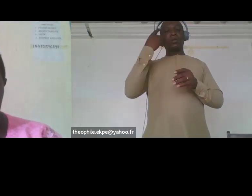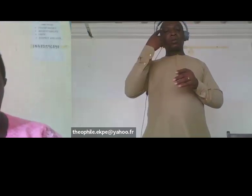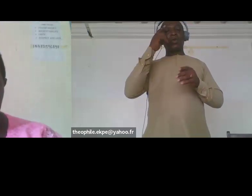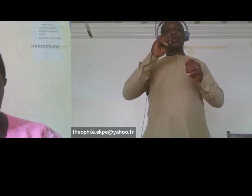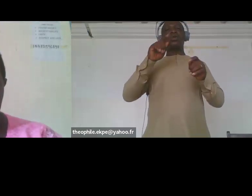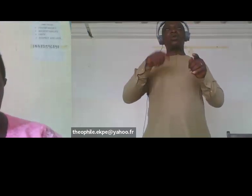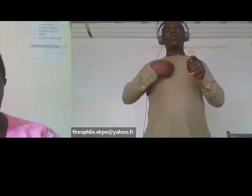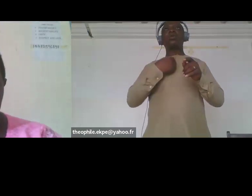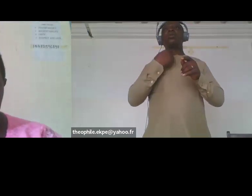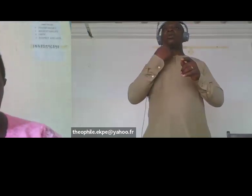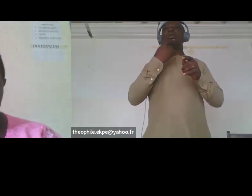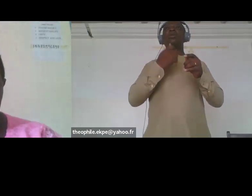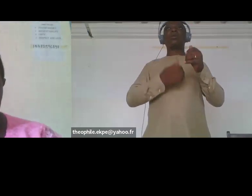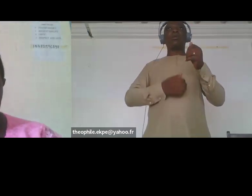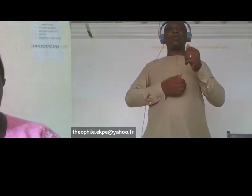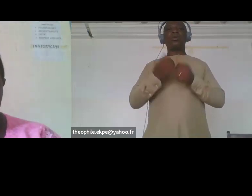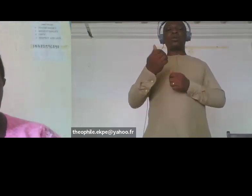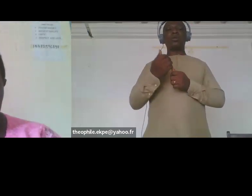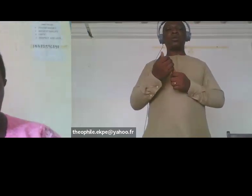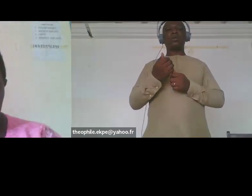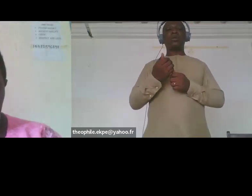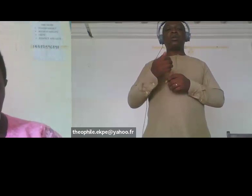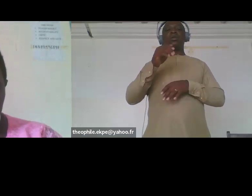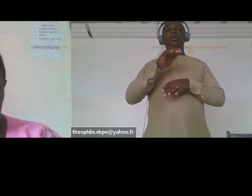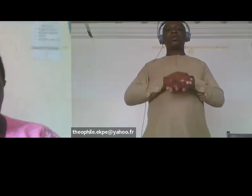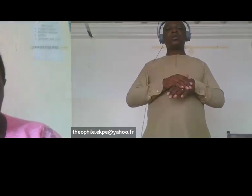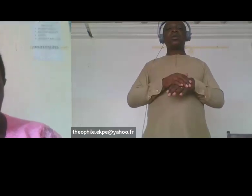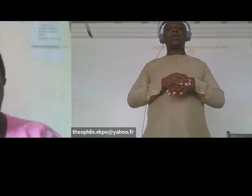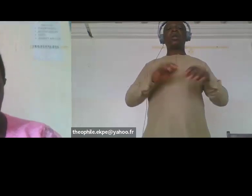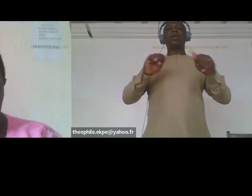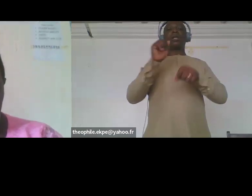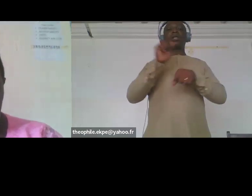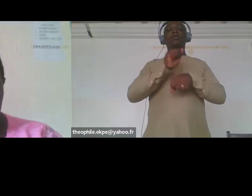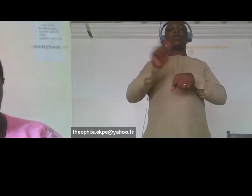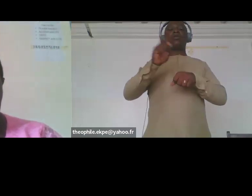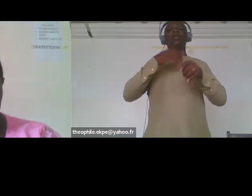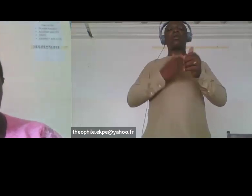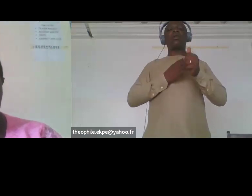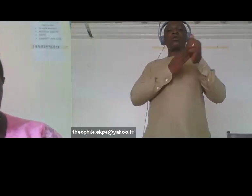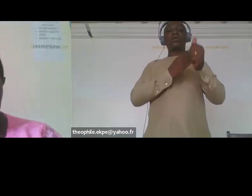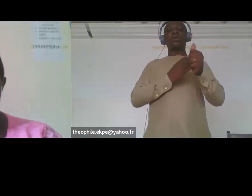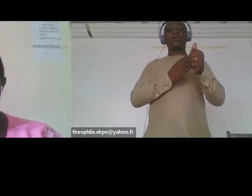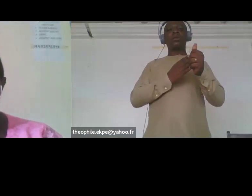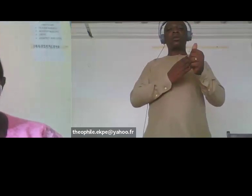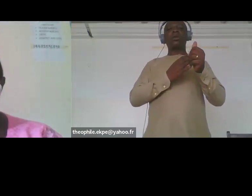en dire plus sur les activités que vous avez conduites pendant ce projet et